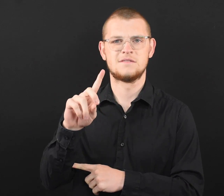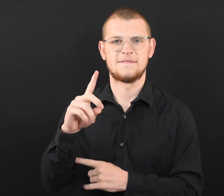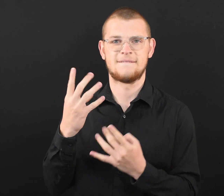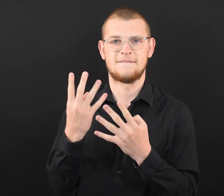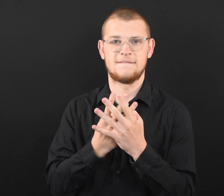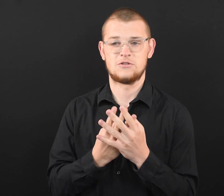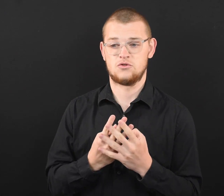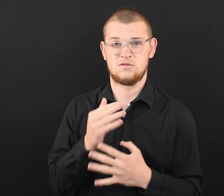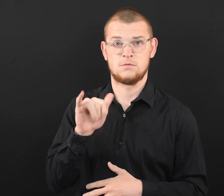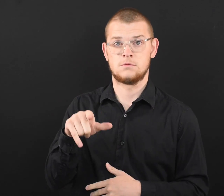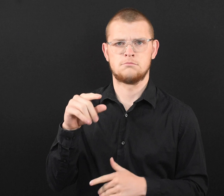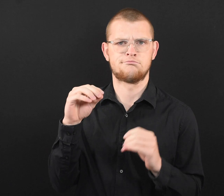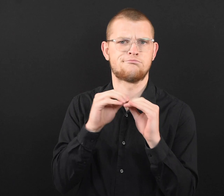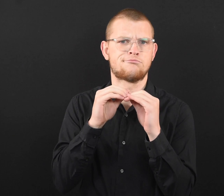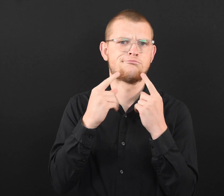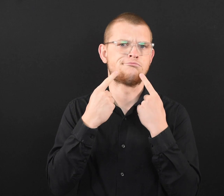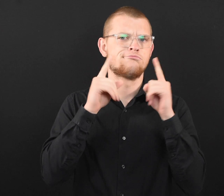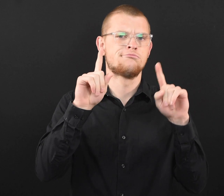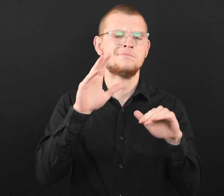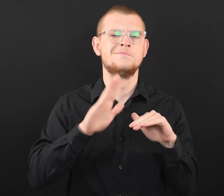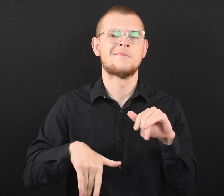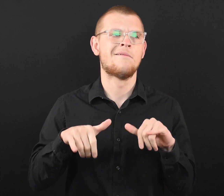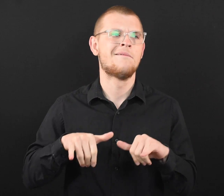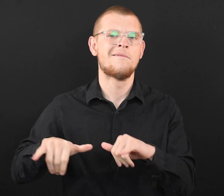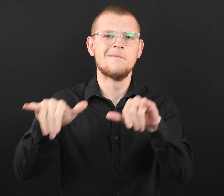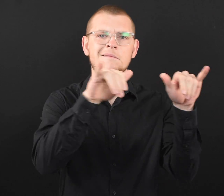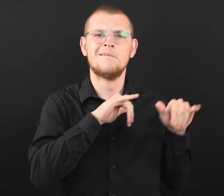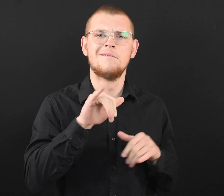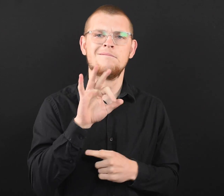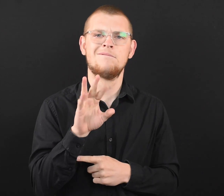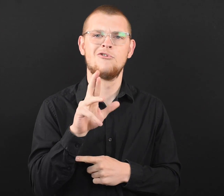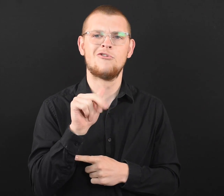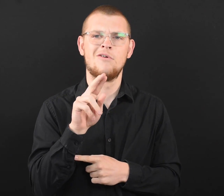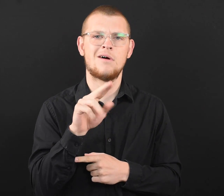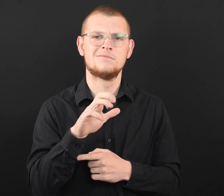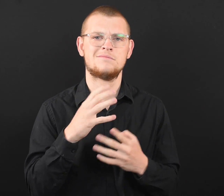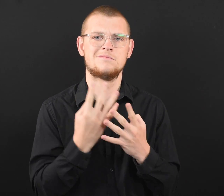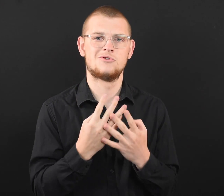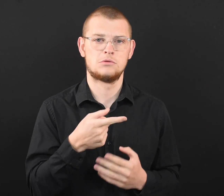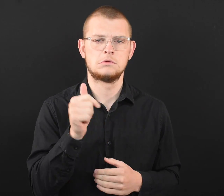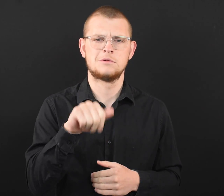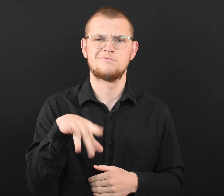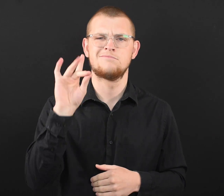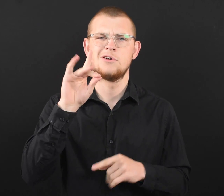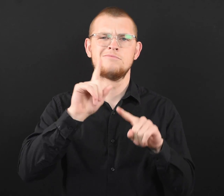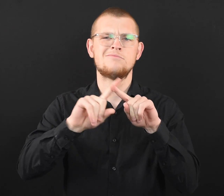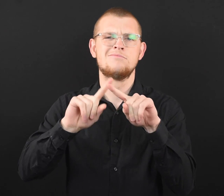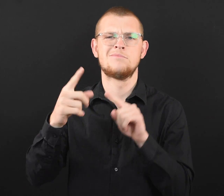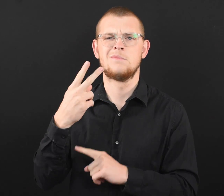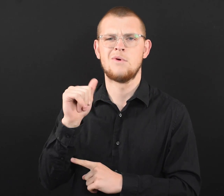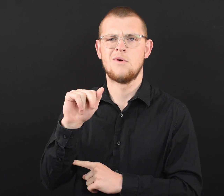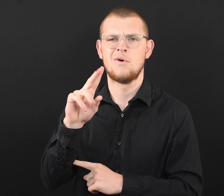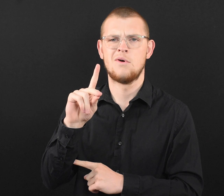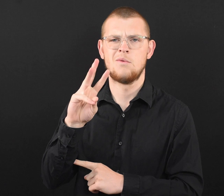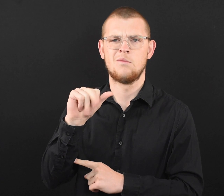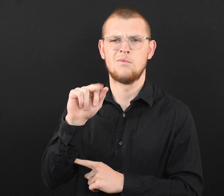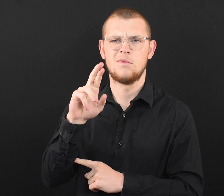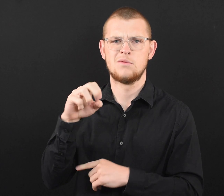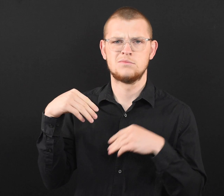● external icon ● — they are more efficient than ordinary furnace filters and can be found in hardware stores.